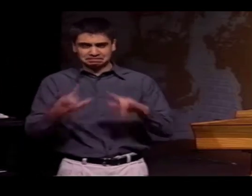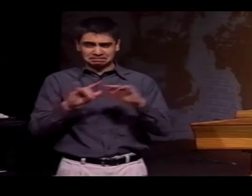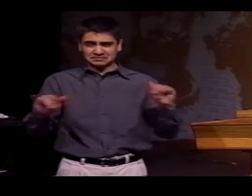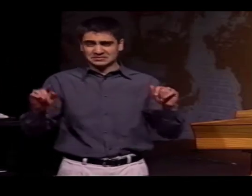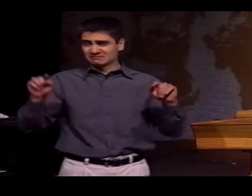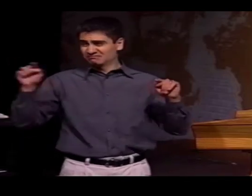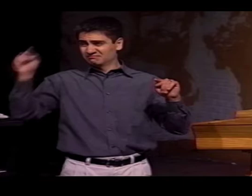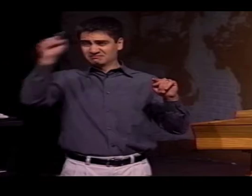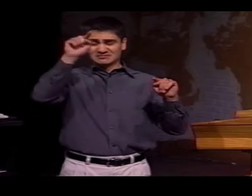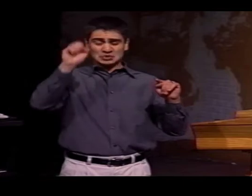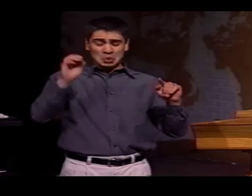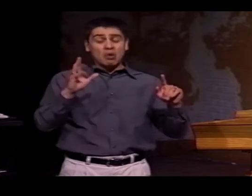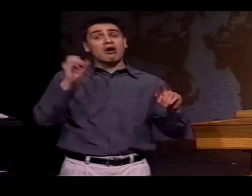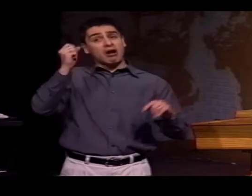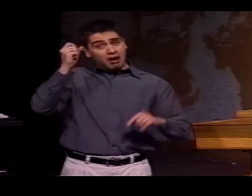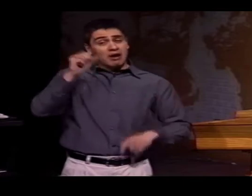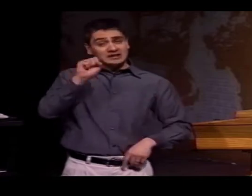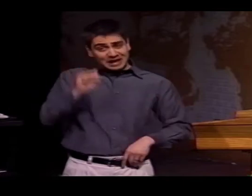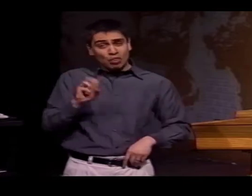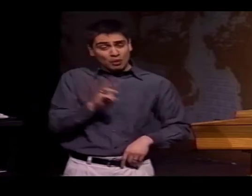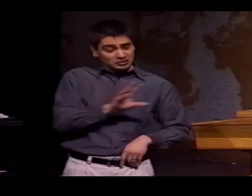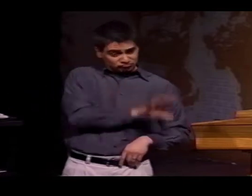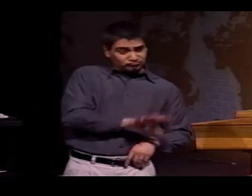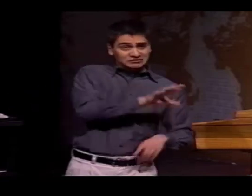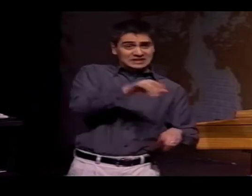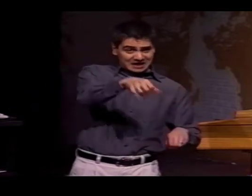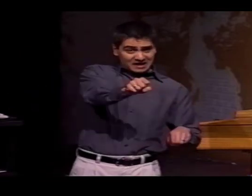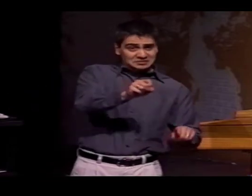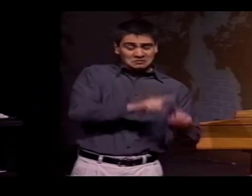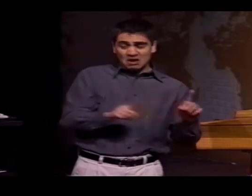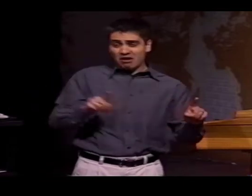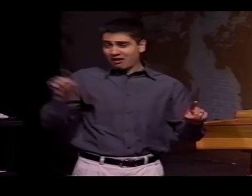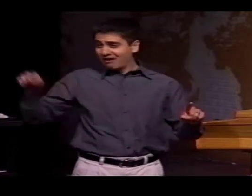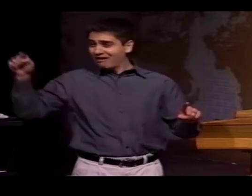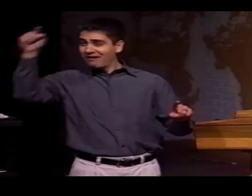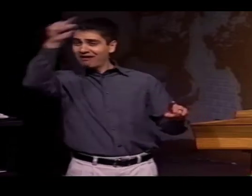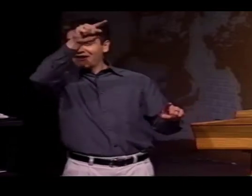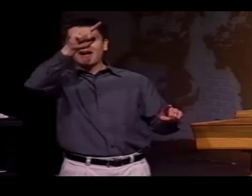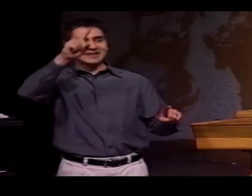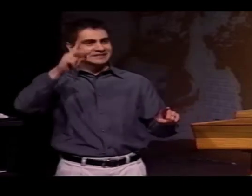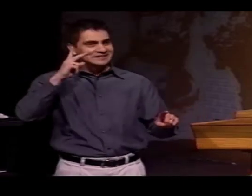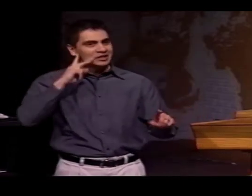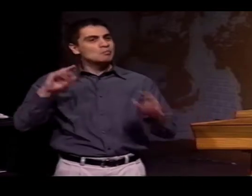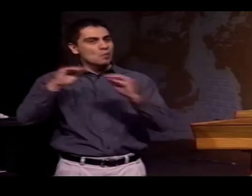THIS HAS HAPPENED IN CHICAGO AND SOUTH CAROLINA, SO IT DOES HAPPEN IN THE SOUTHWEST, BUT IT ALSO HAPPENS